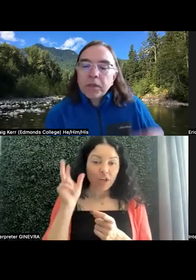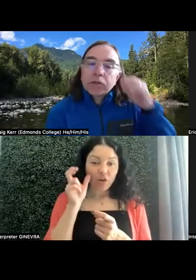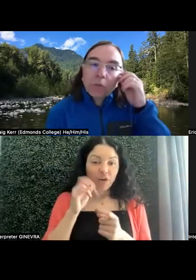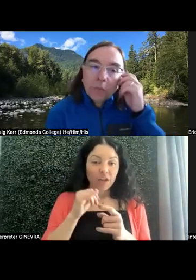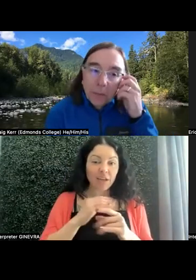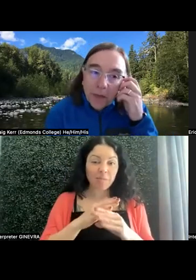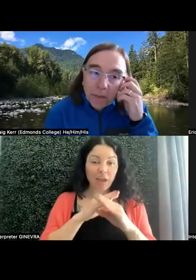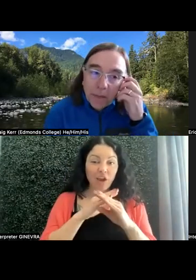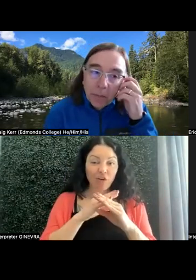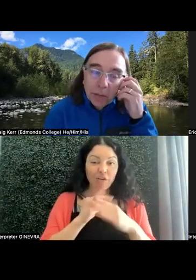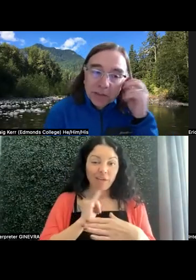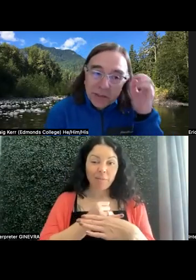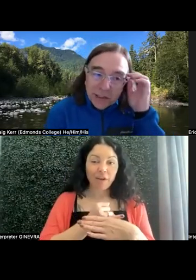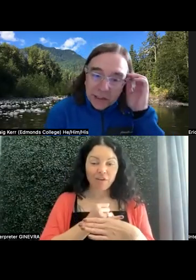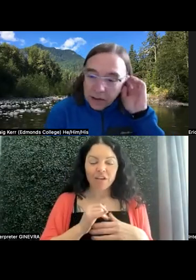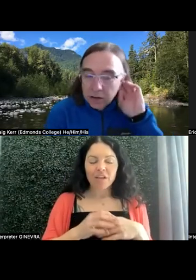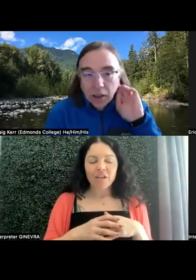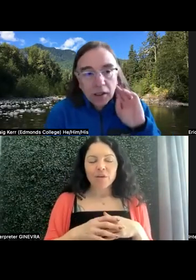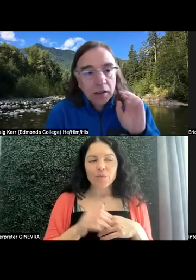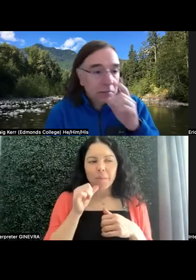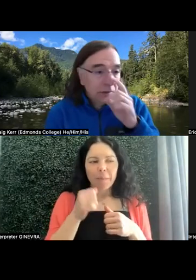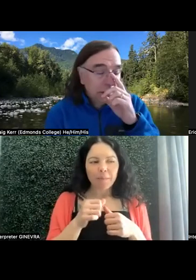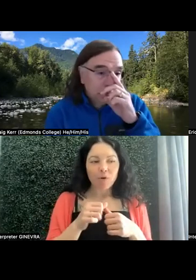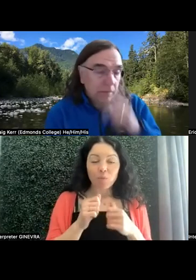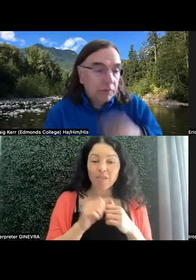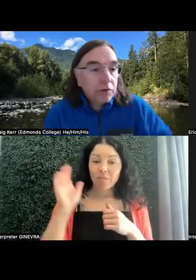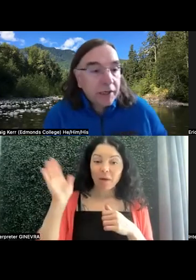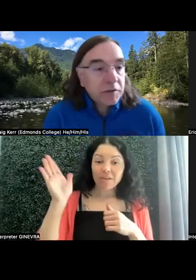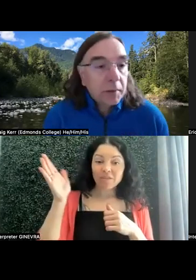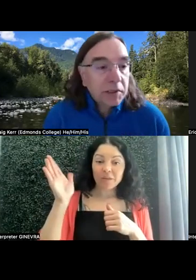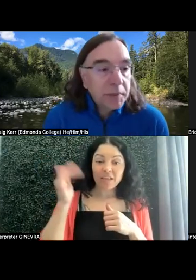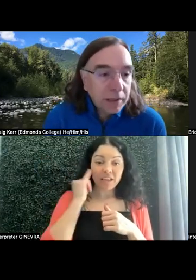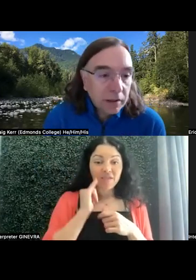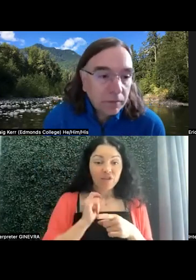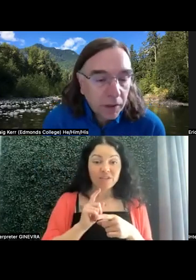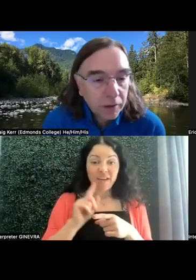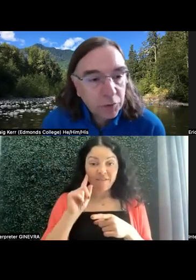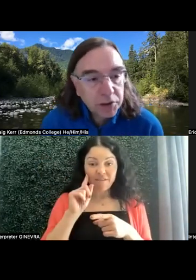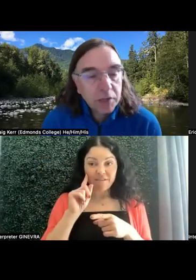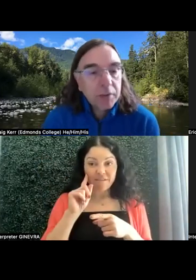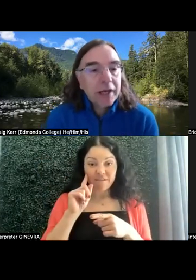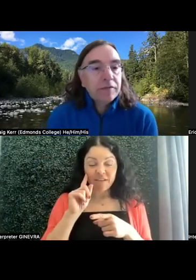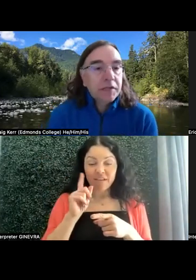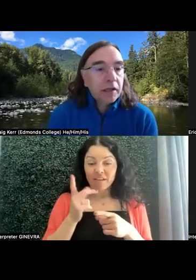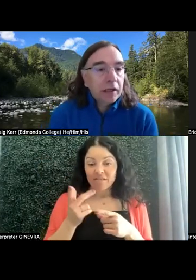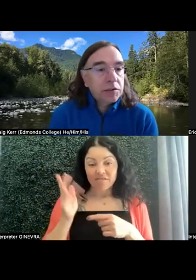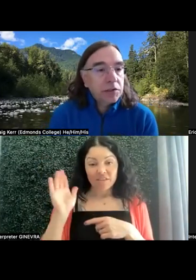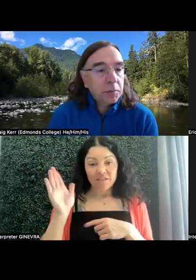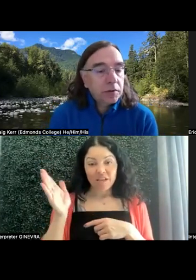so remember that public speaking, if you're deaf, is public speaking. Fortunately, we have sine language interpreters